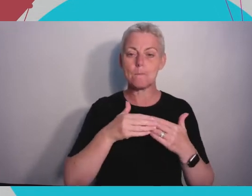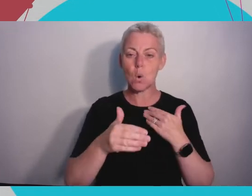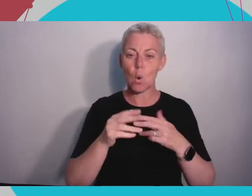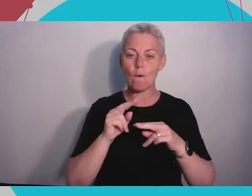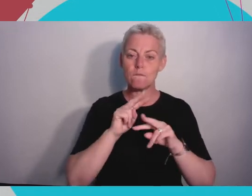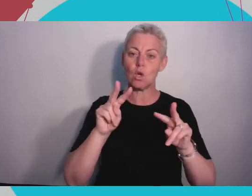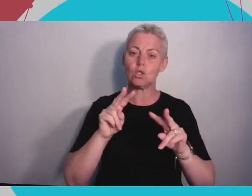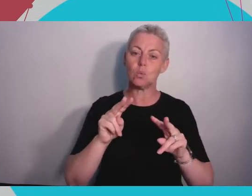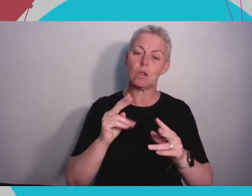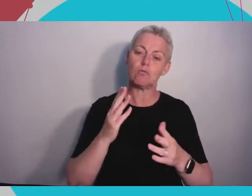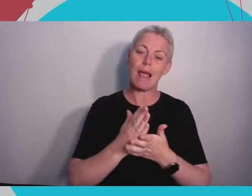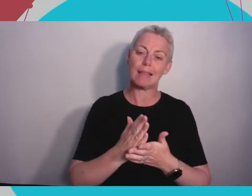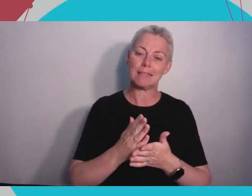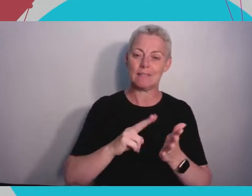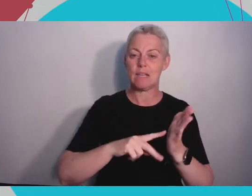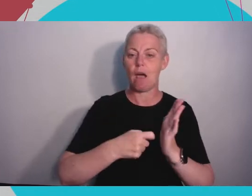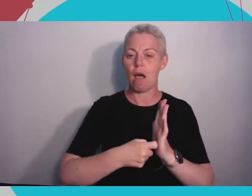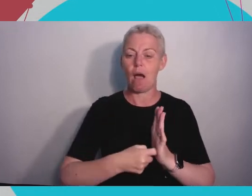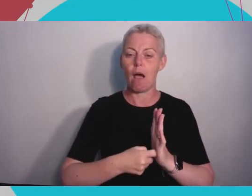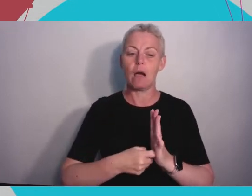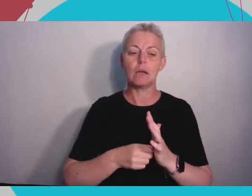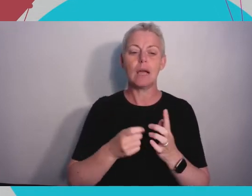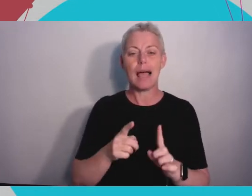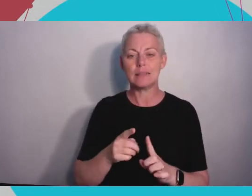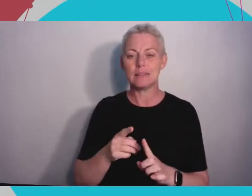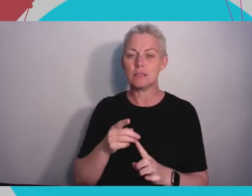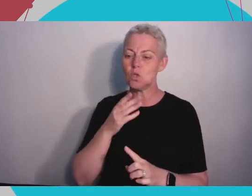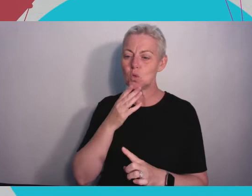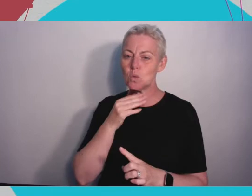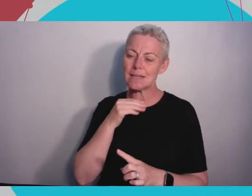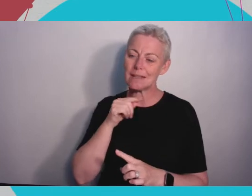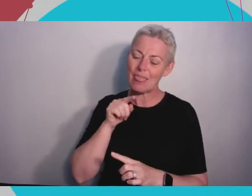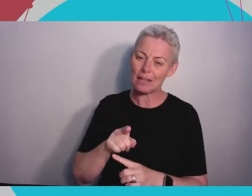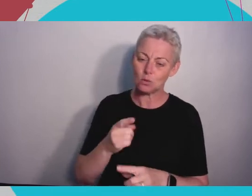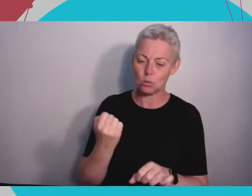applications. People are using it to design cars and train astronauts on the spaceships